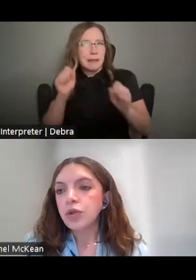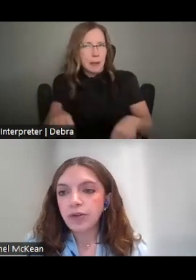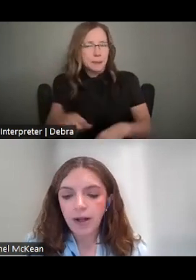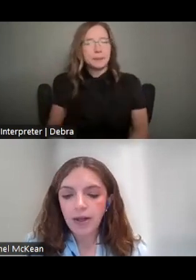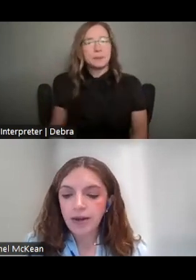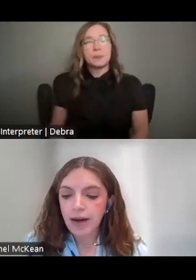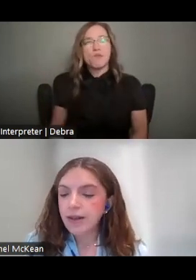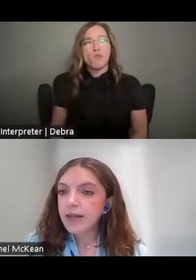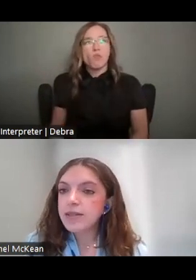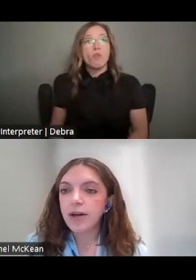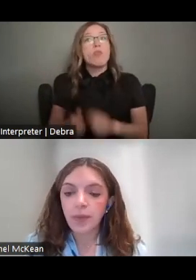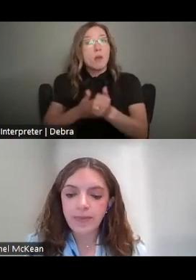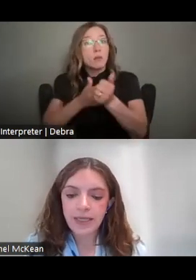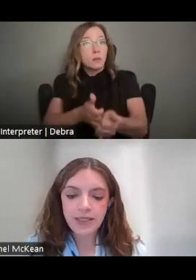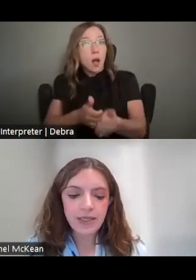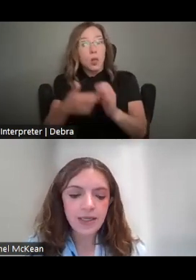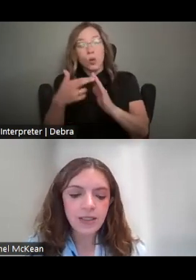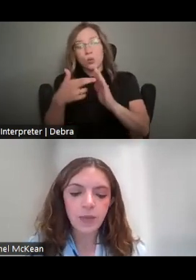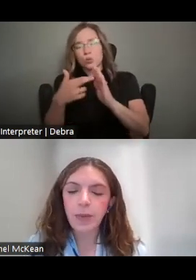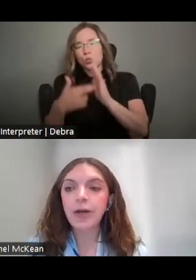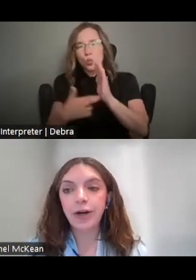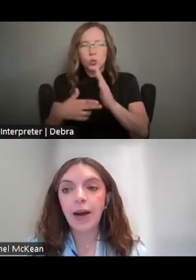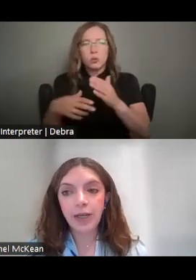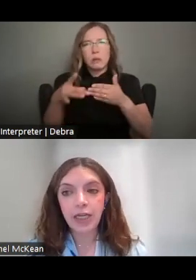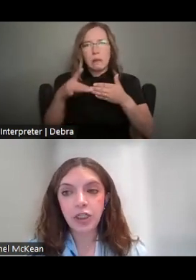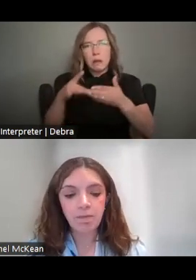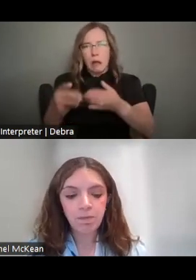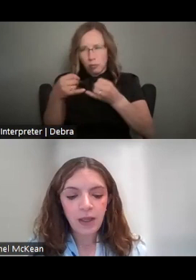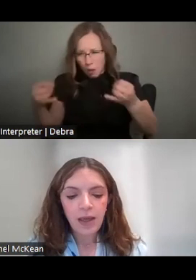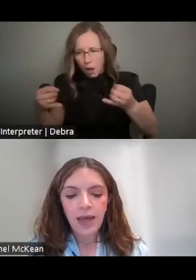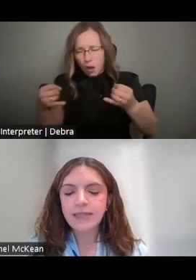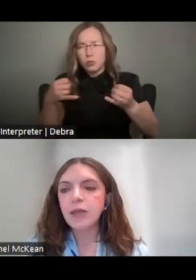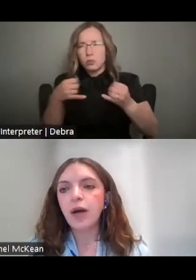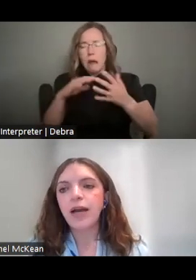YOU SHOULD FOLLOW THE GUIDELINES ON OUR WEBSITE TO PREPARE YOUR APPLICATION AND SEE WHAT KINDS